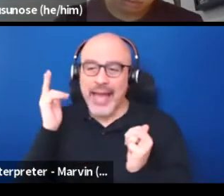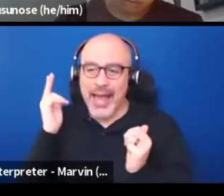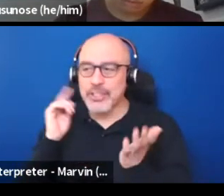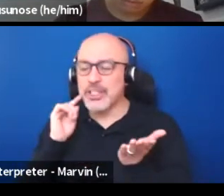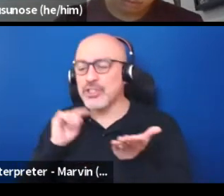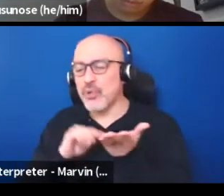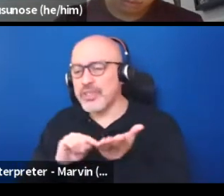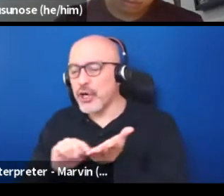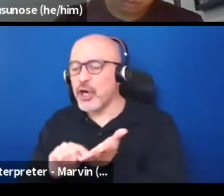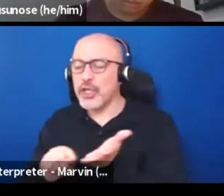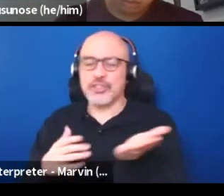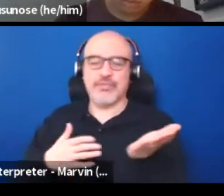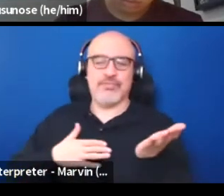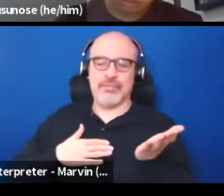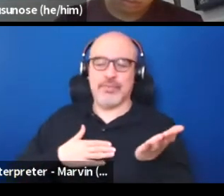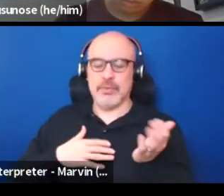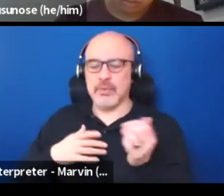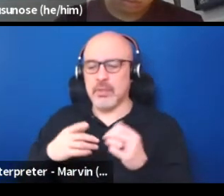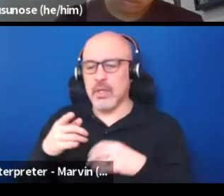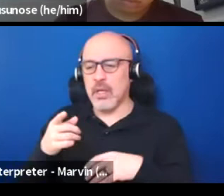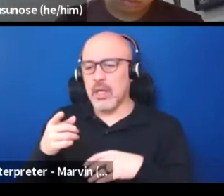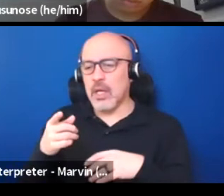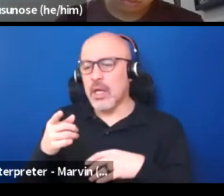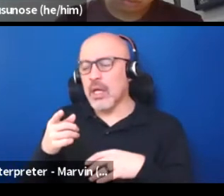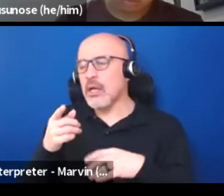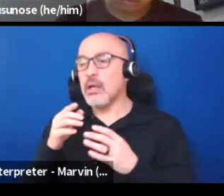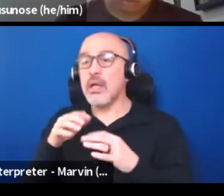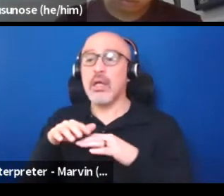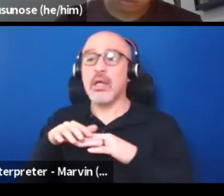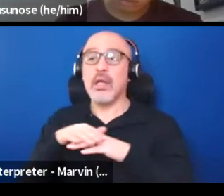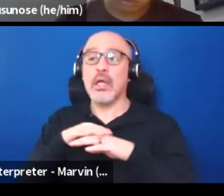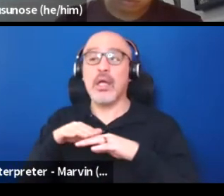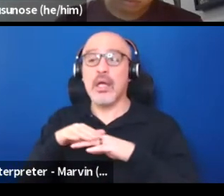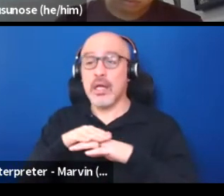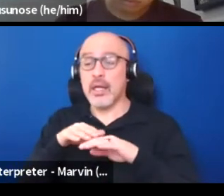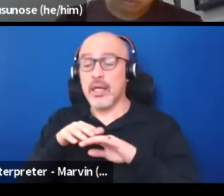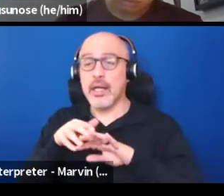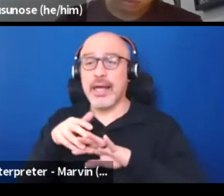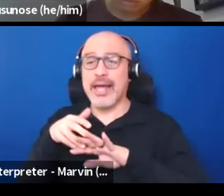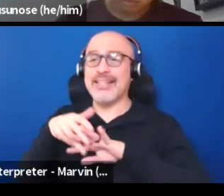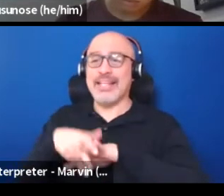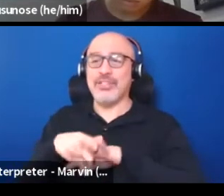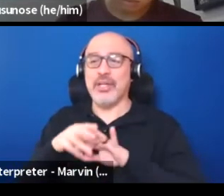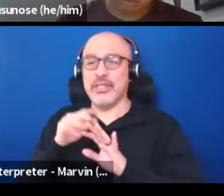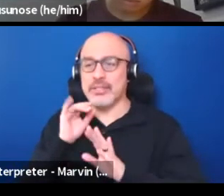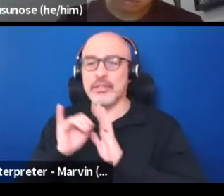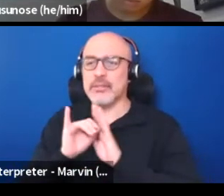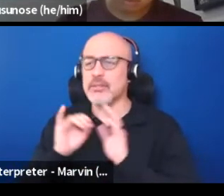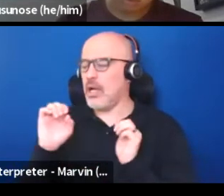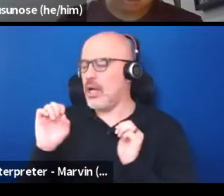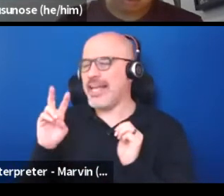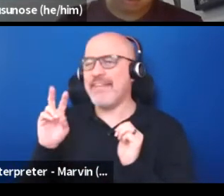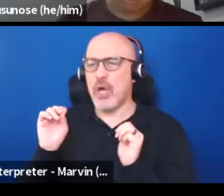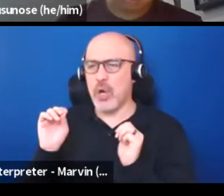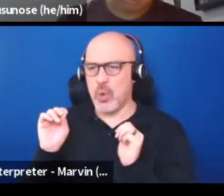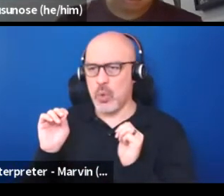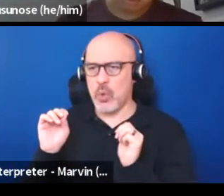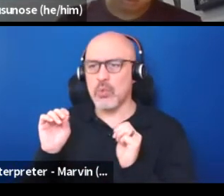like one of the indigenous identity as a whole, is that I'm Igbo, which is from Nigeria.